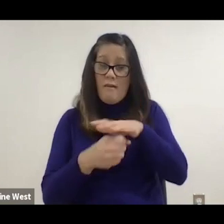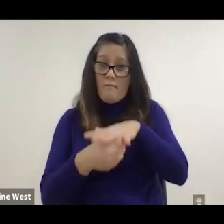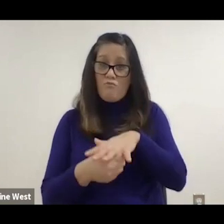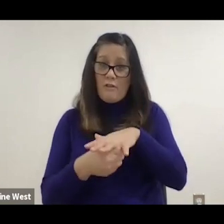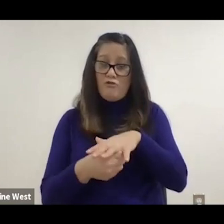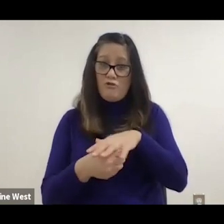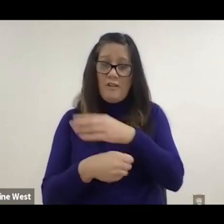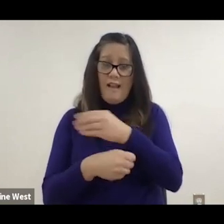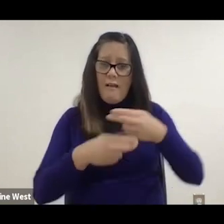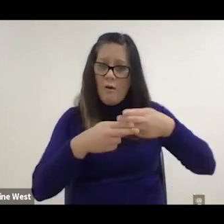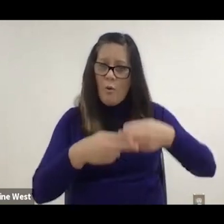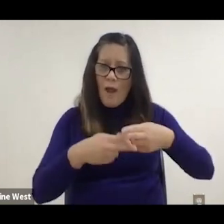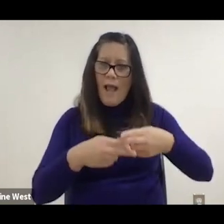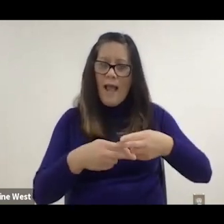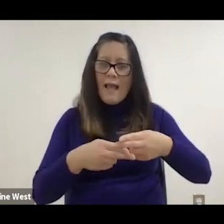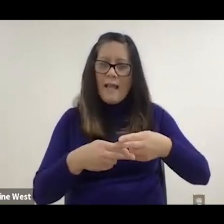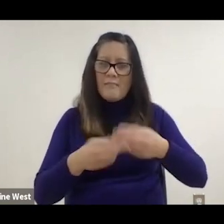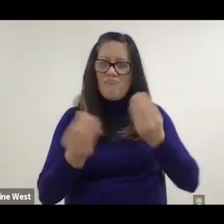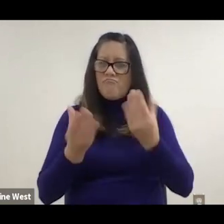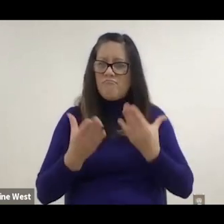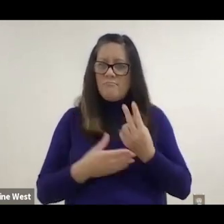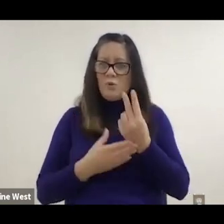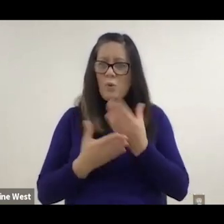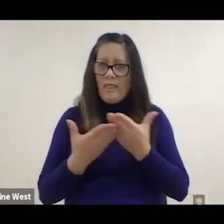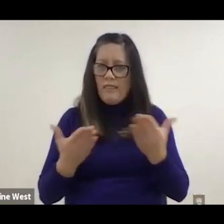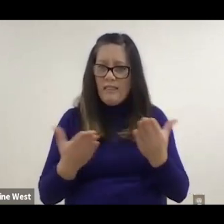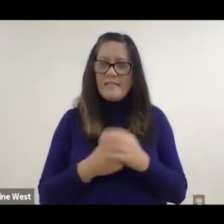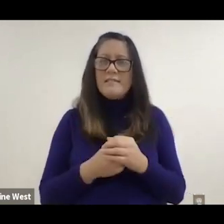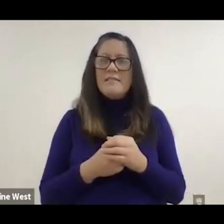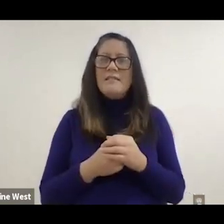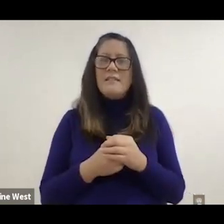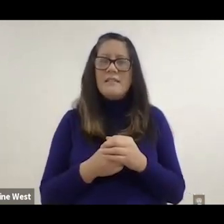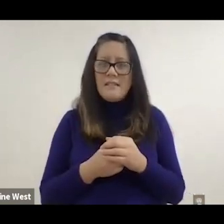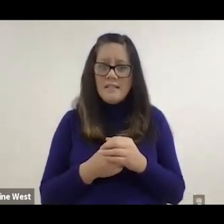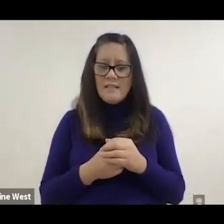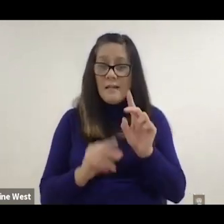can help two things we can get. People could actually be weighed